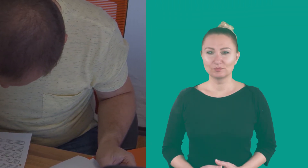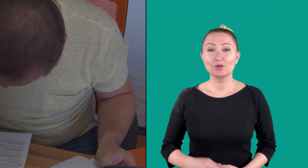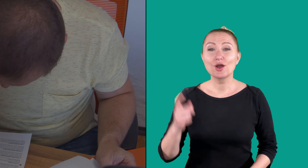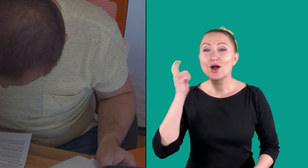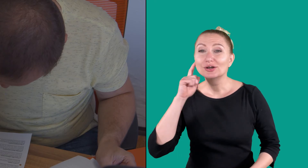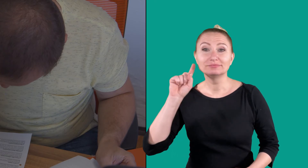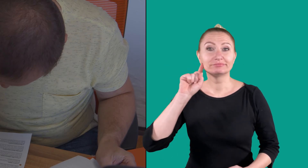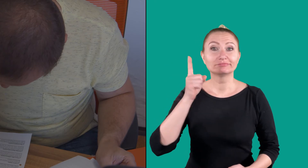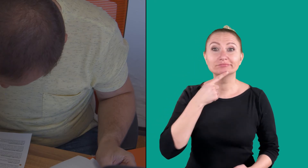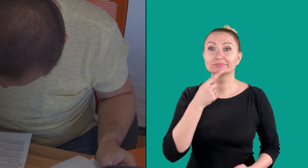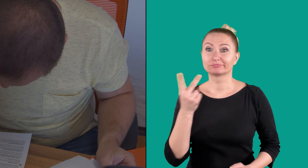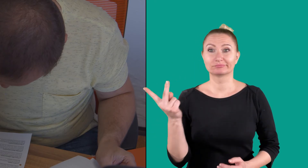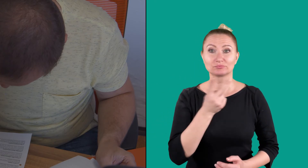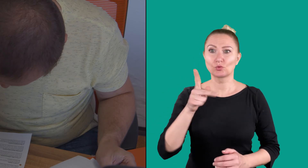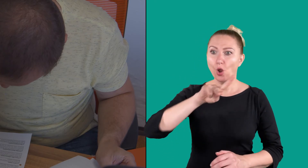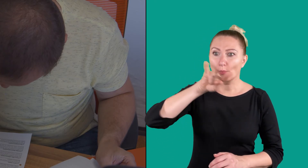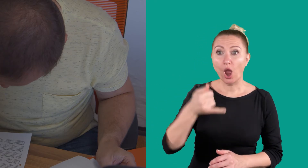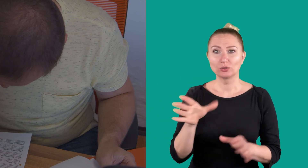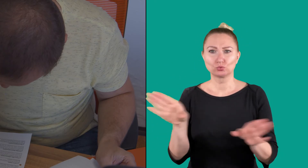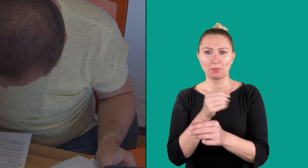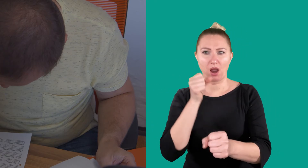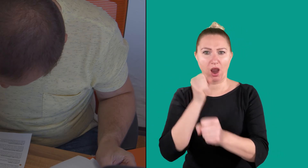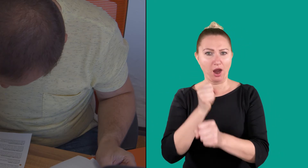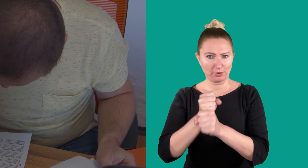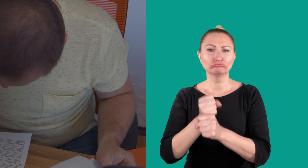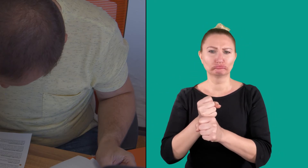Hearing and deaf people can collaborate on the project.